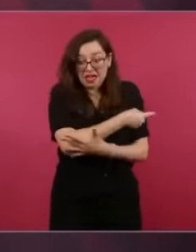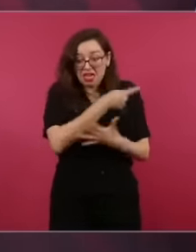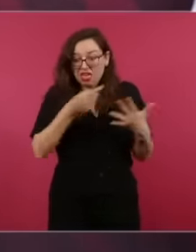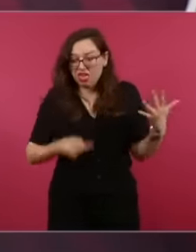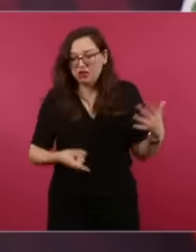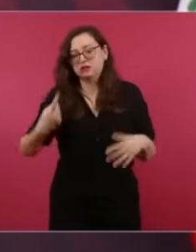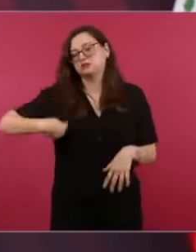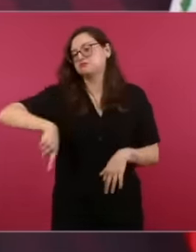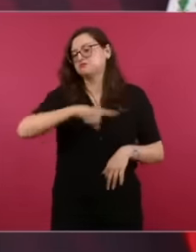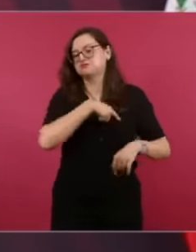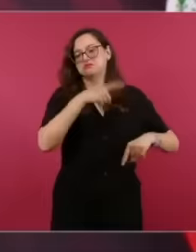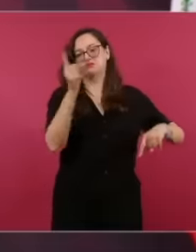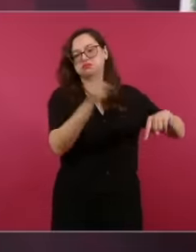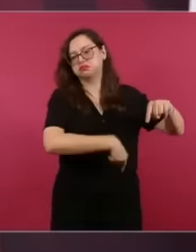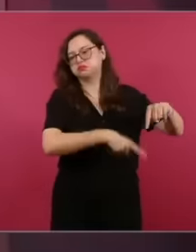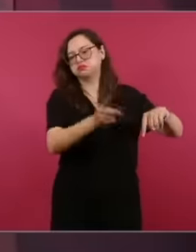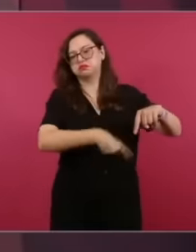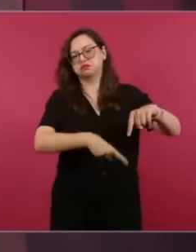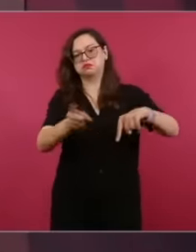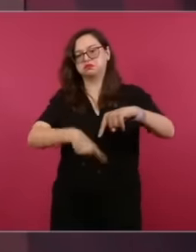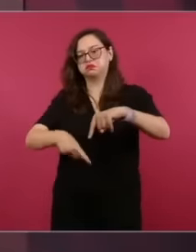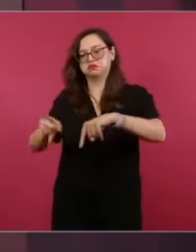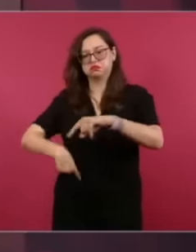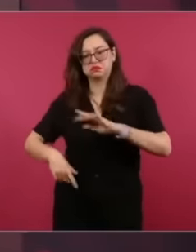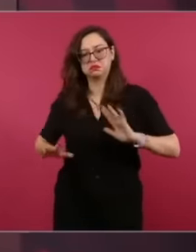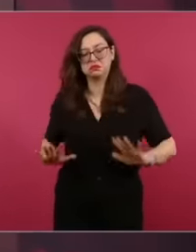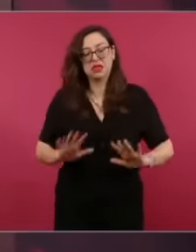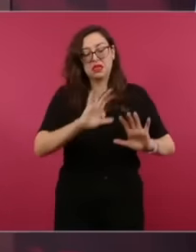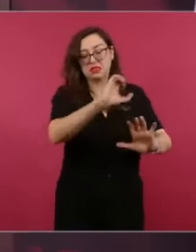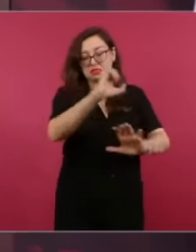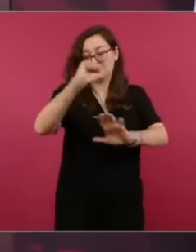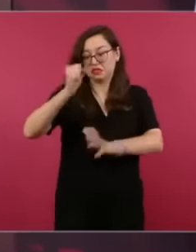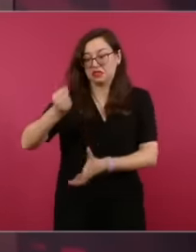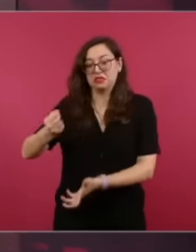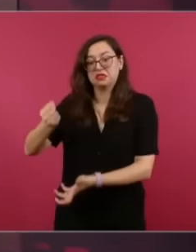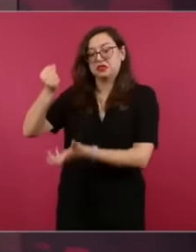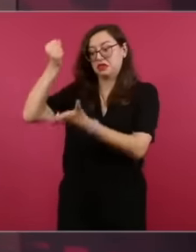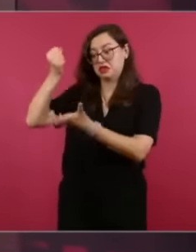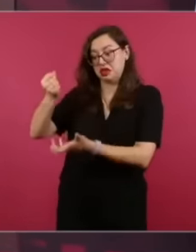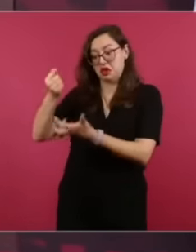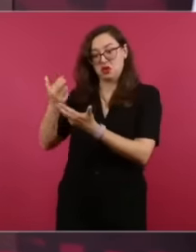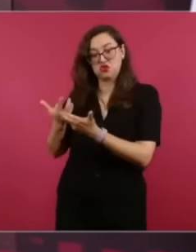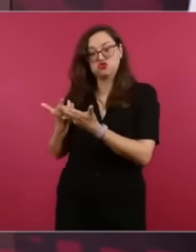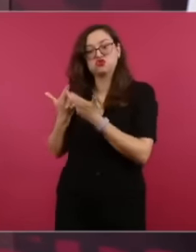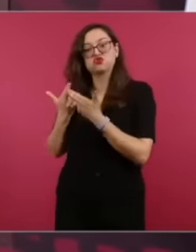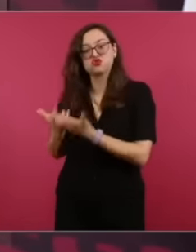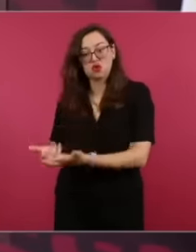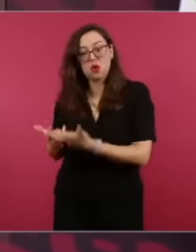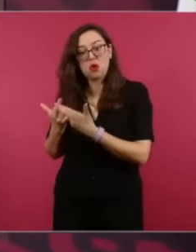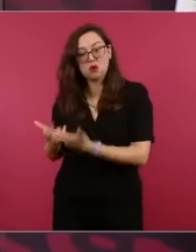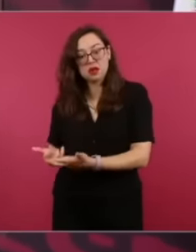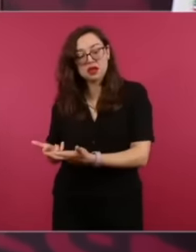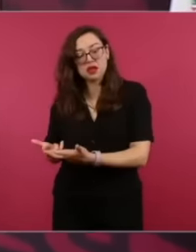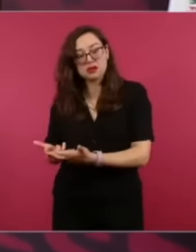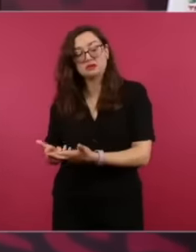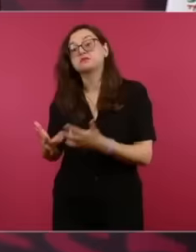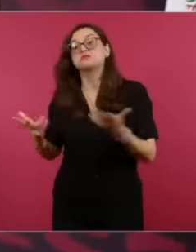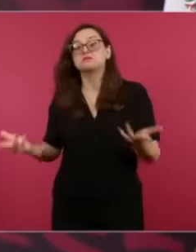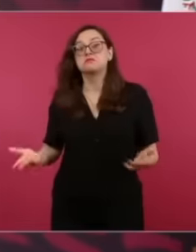country in excessive debt or ask for additional debt, even though we face the fall of the economy due to the